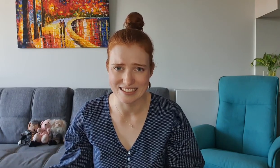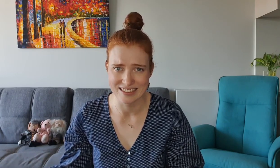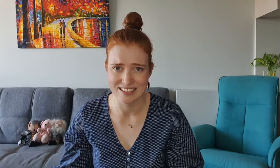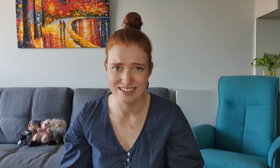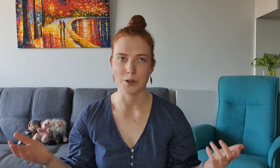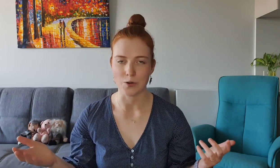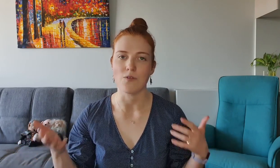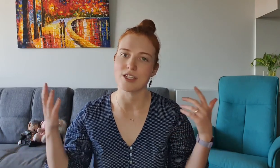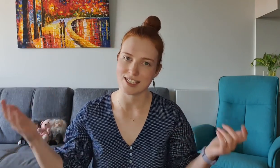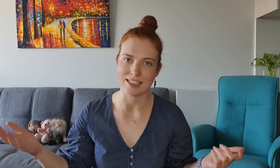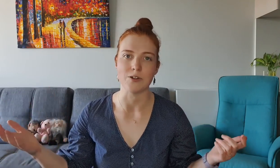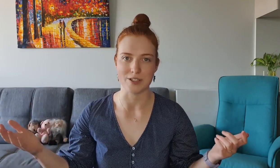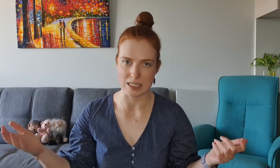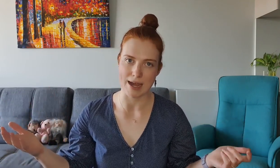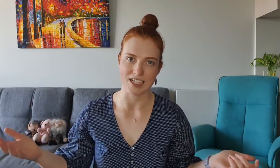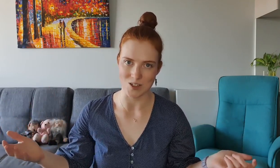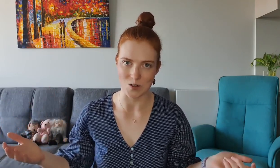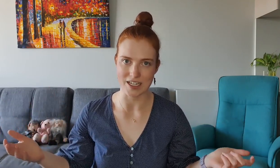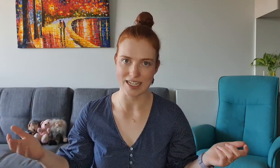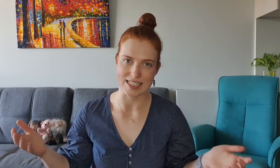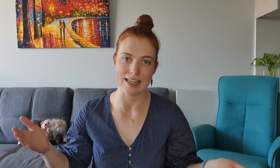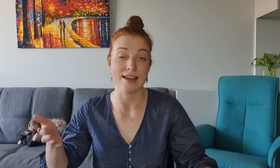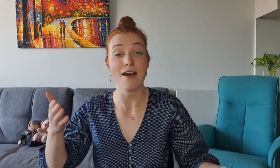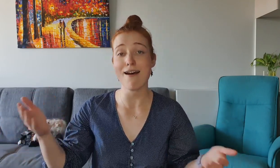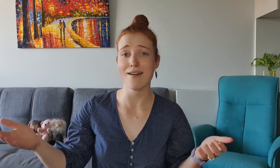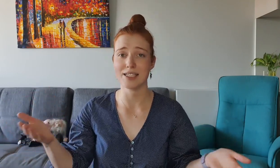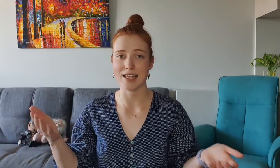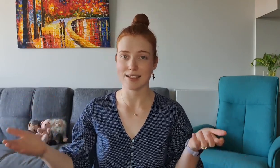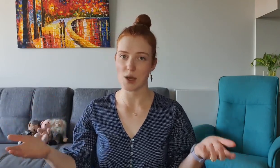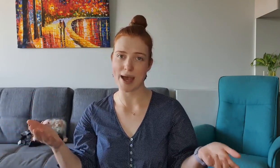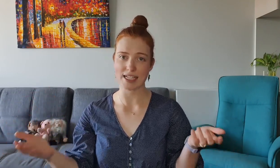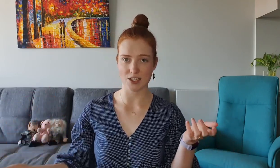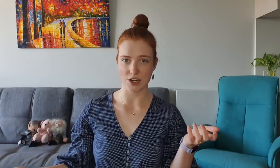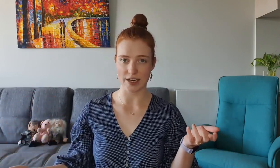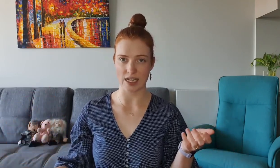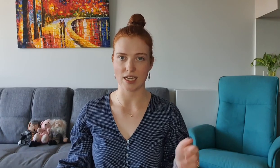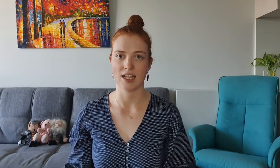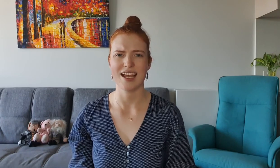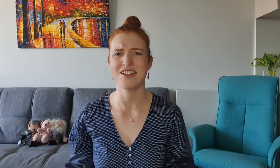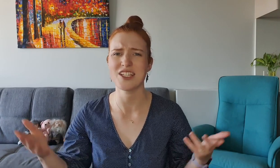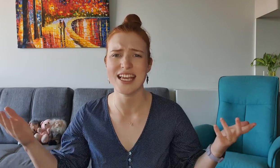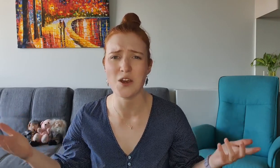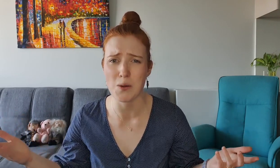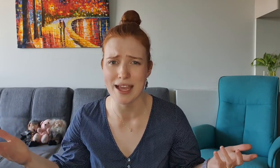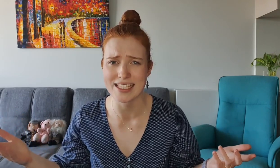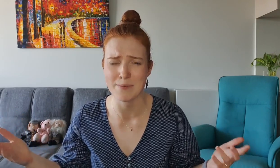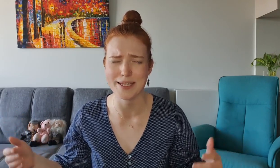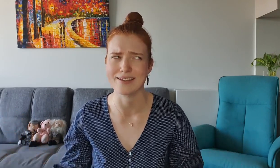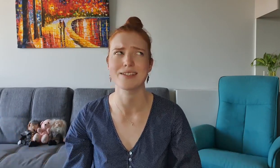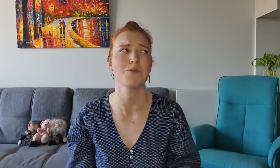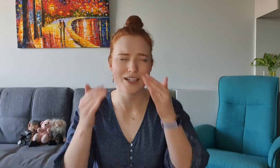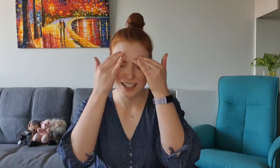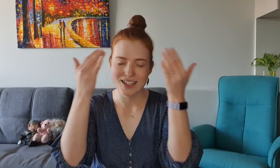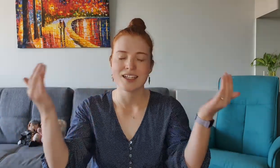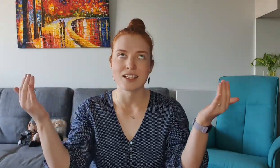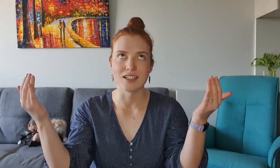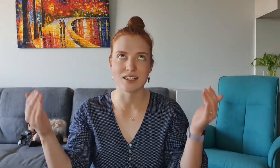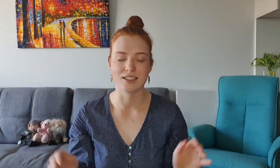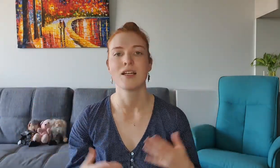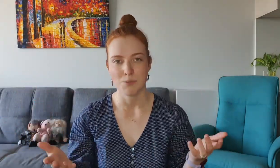and Tyra, who obviously knows his backstory, is then like "Oh tell us your backstory" and then she's like "go pay some bills". What? *frustrated exhale*